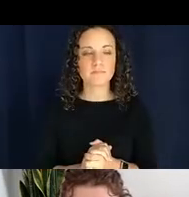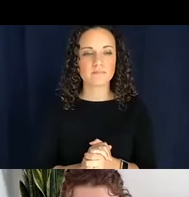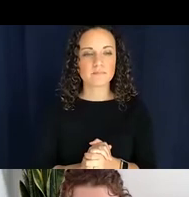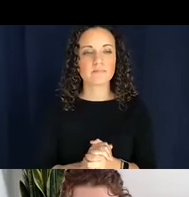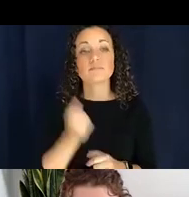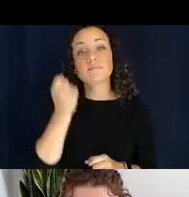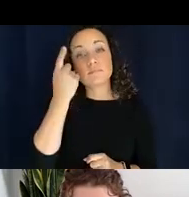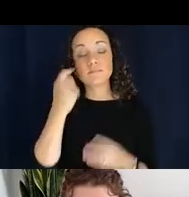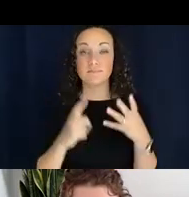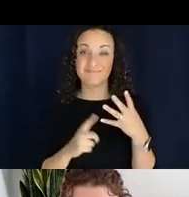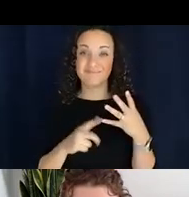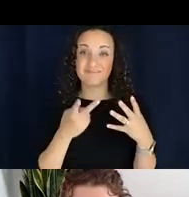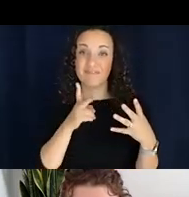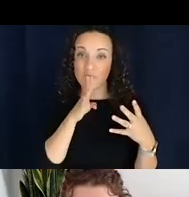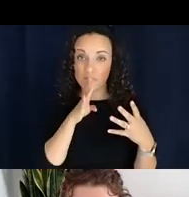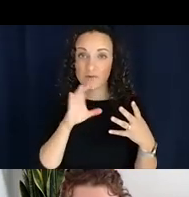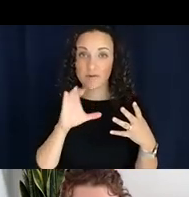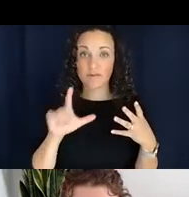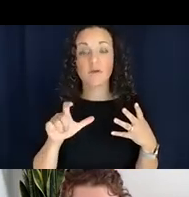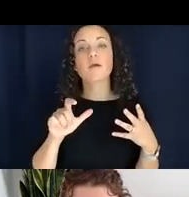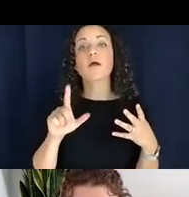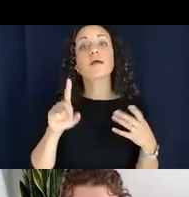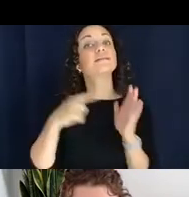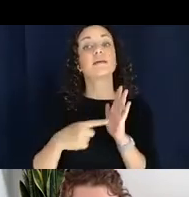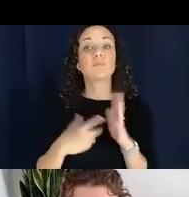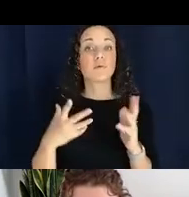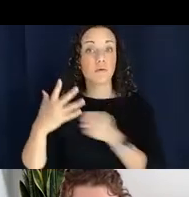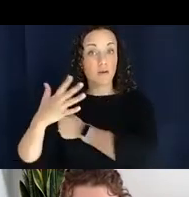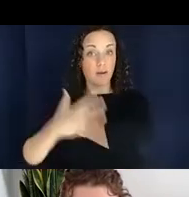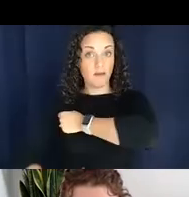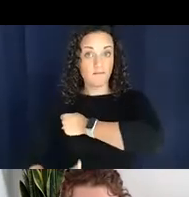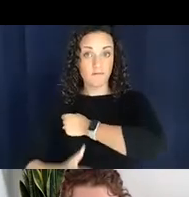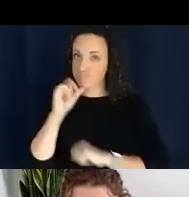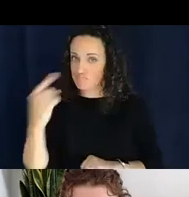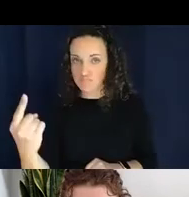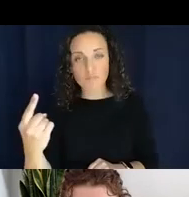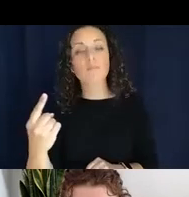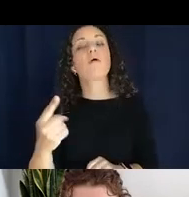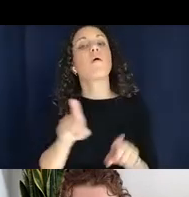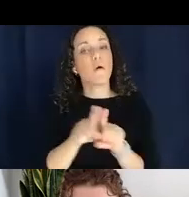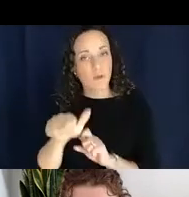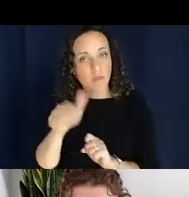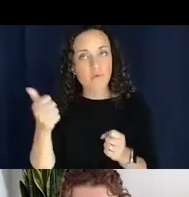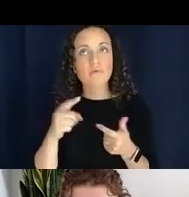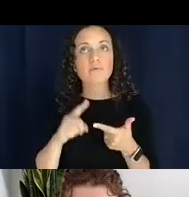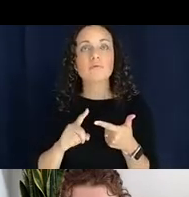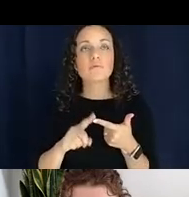again, they also use not only Navajo but they also they also use other Athabaskan languages